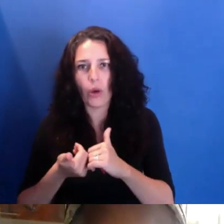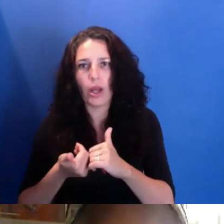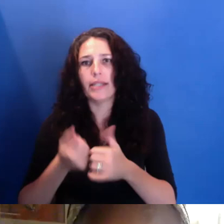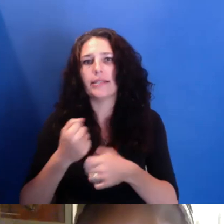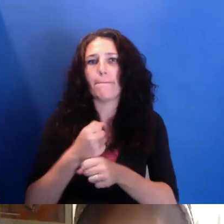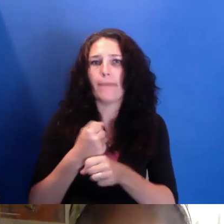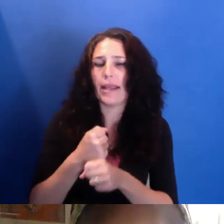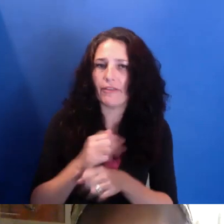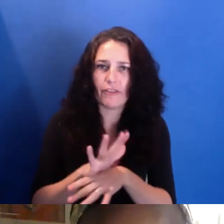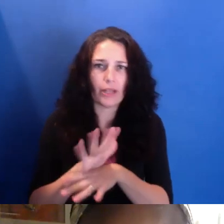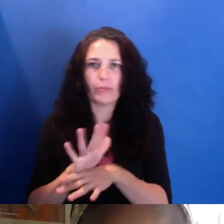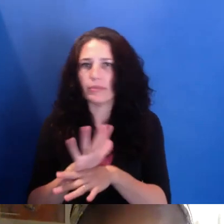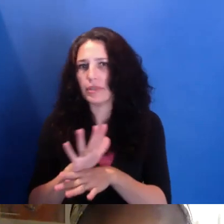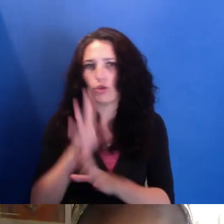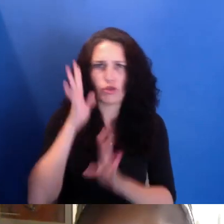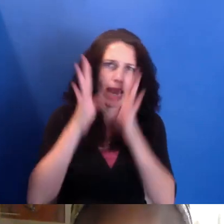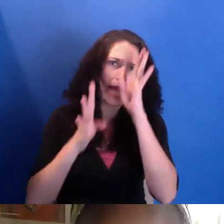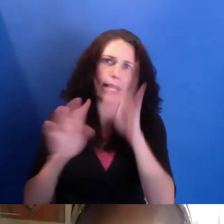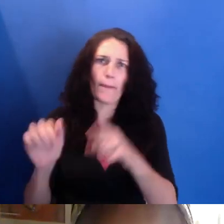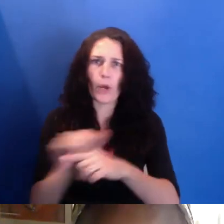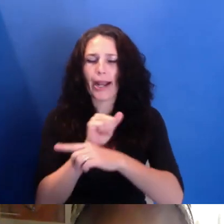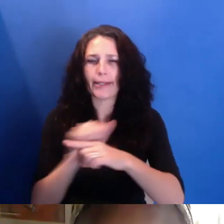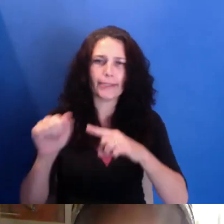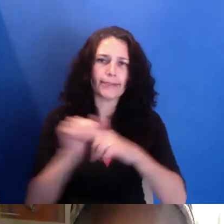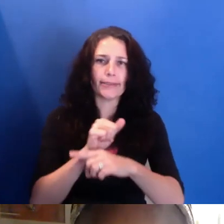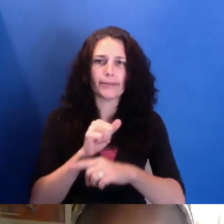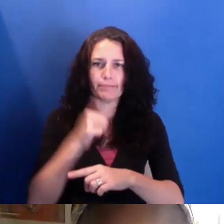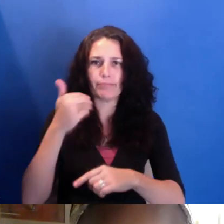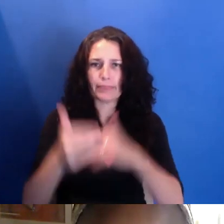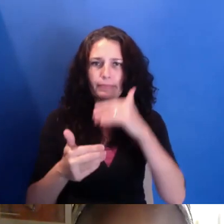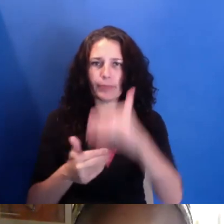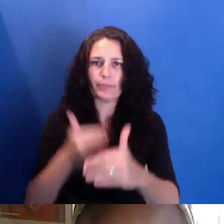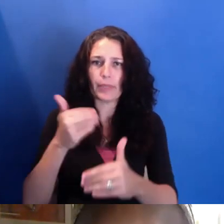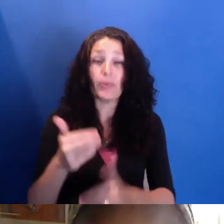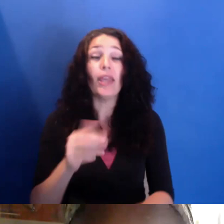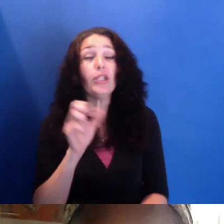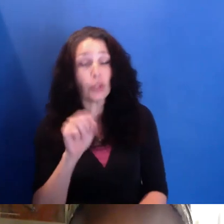So, yeah, from film school, from graduate film program, yes, there was a lot of unlearning.